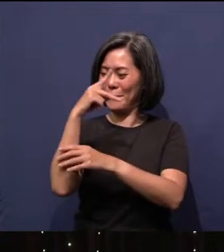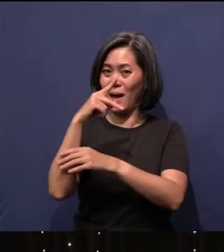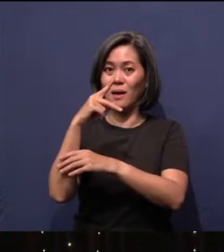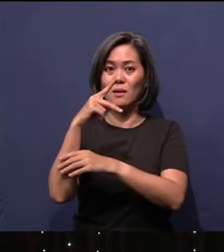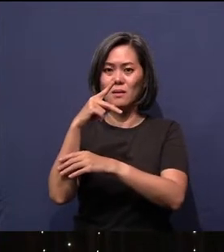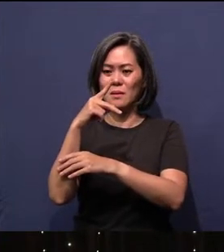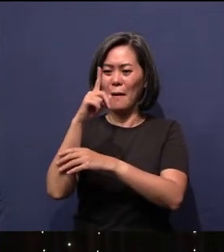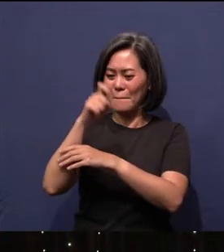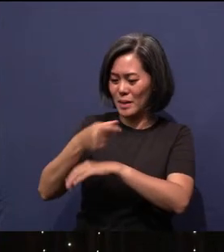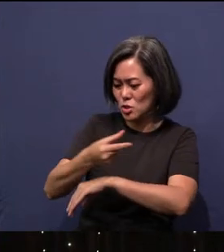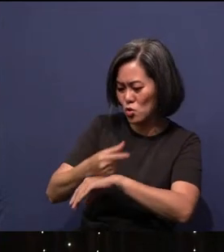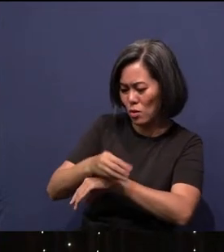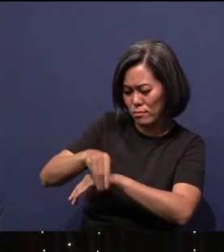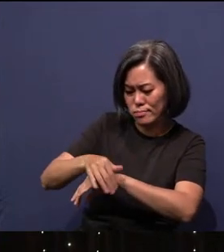from the ground. The ground had to come from where?